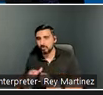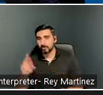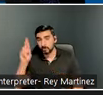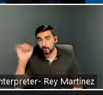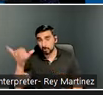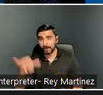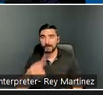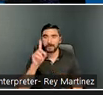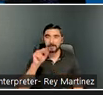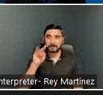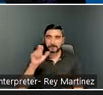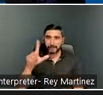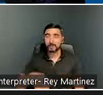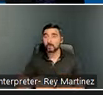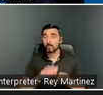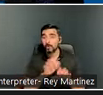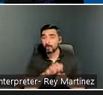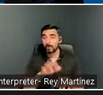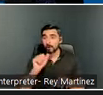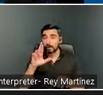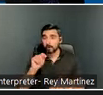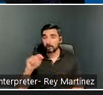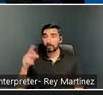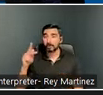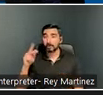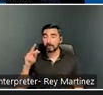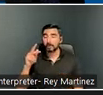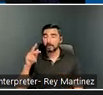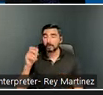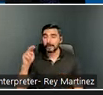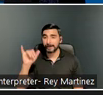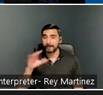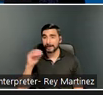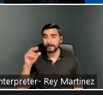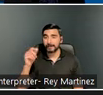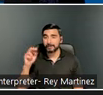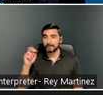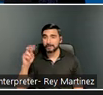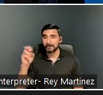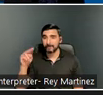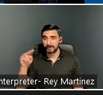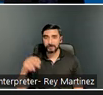our CART specialists Katie and Genevieve, New Editions, USAging, , our colleagues at